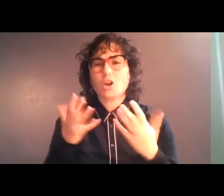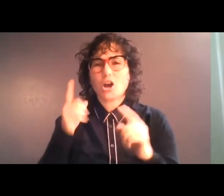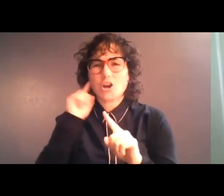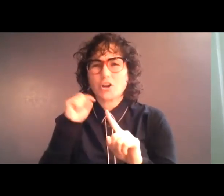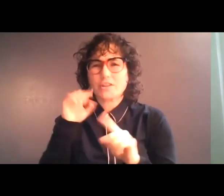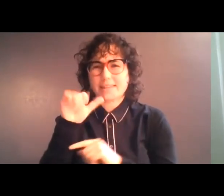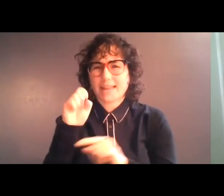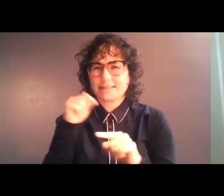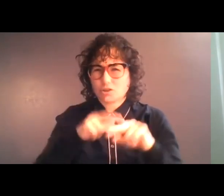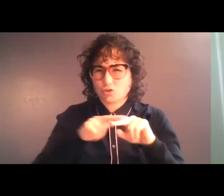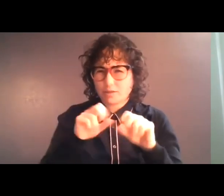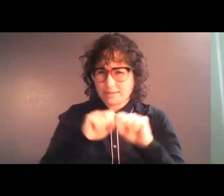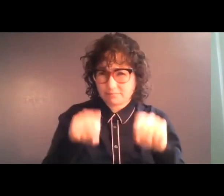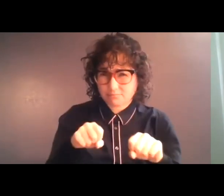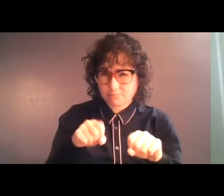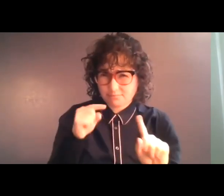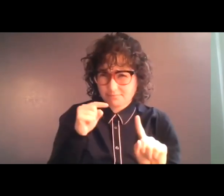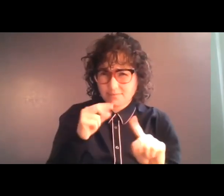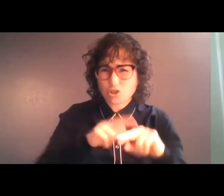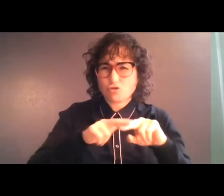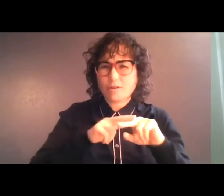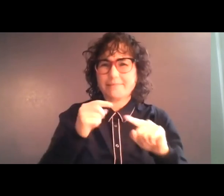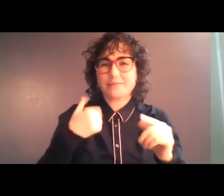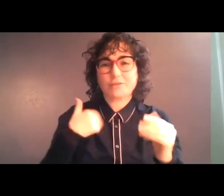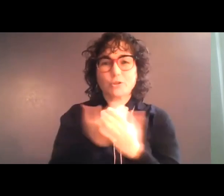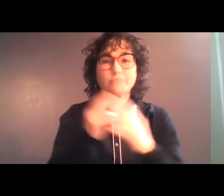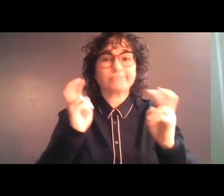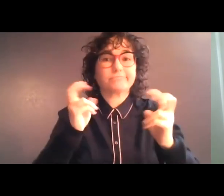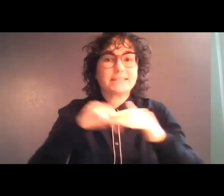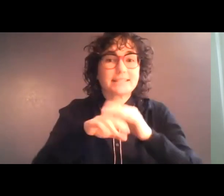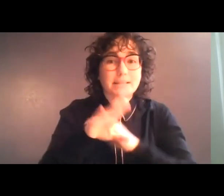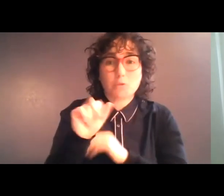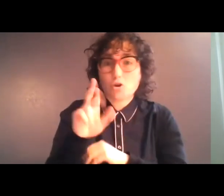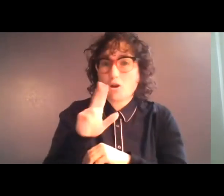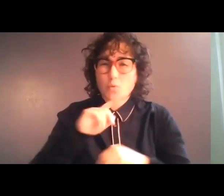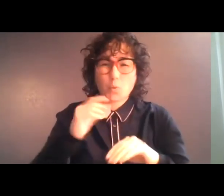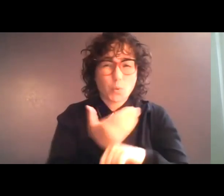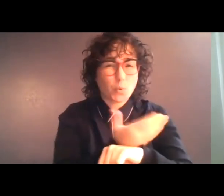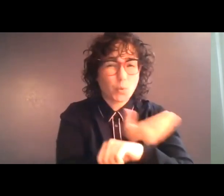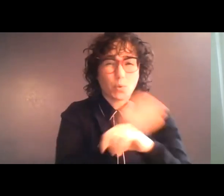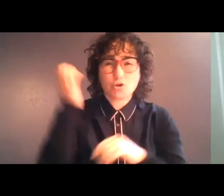station. The trains have these new accessible cars. Fully renovated. European style. State